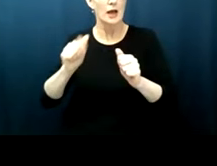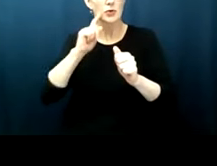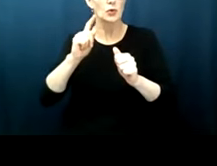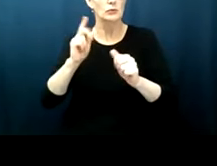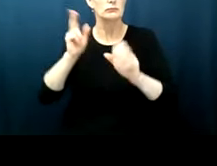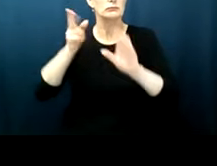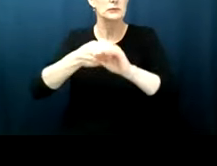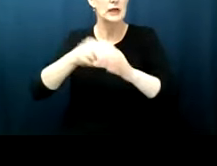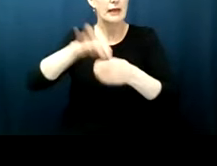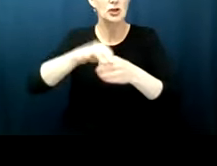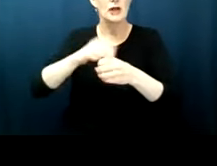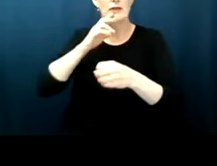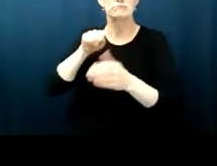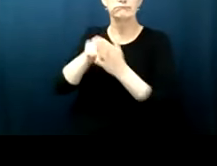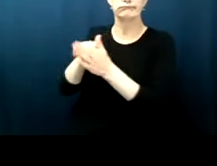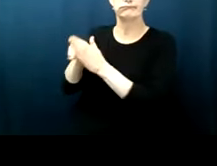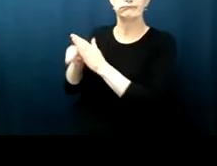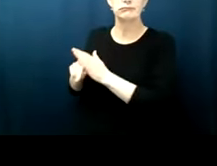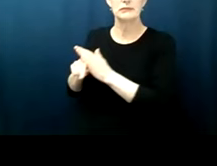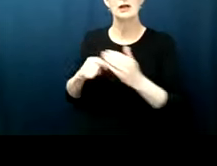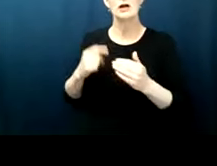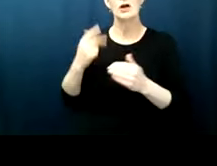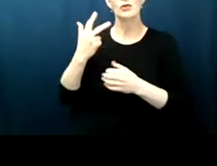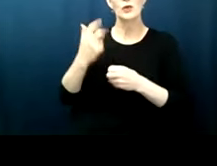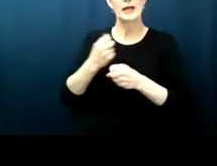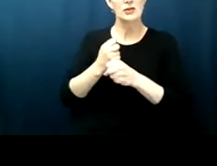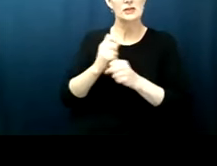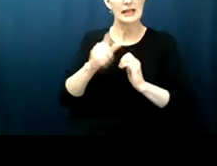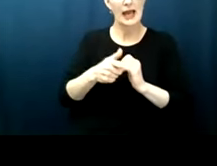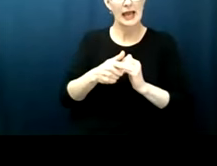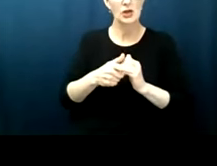versus crookshank a few years later held that the 14th amendment did not apply the bill of rights